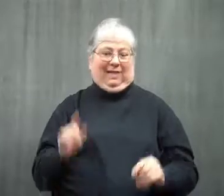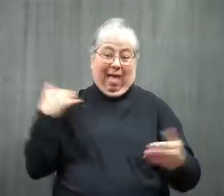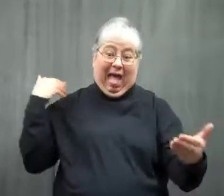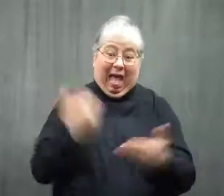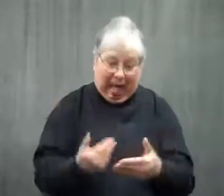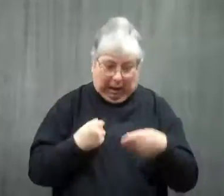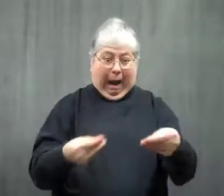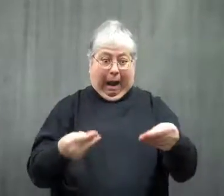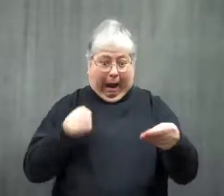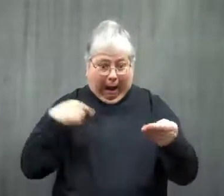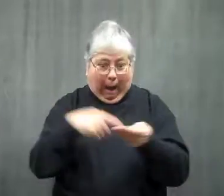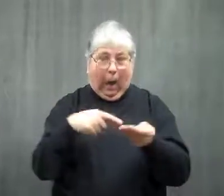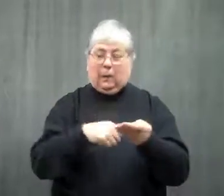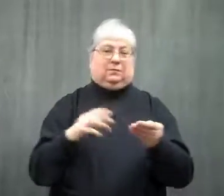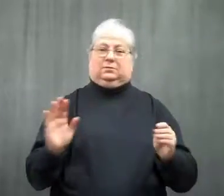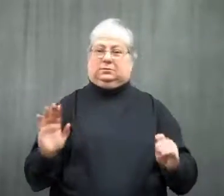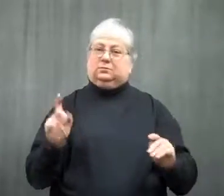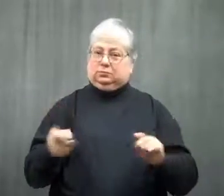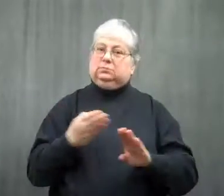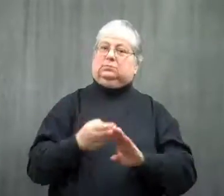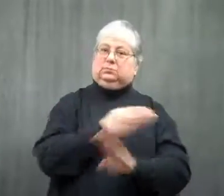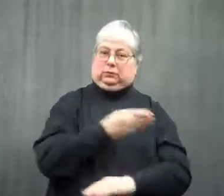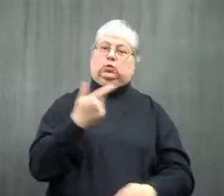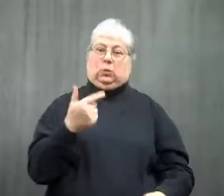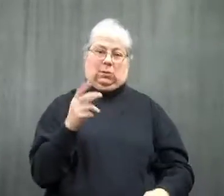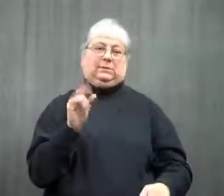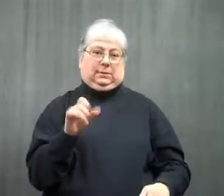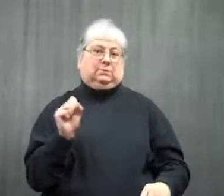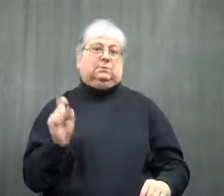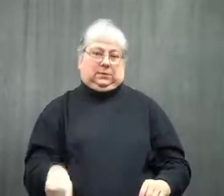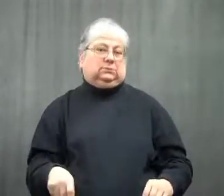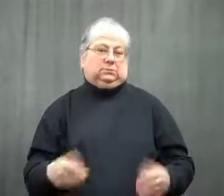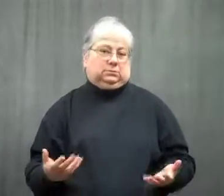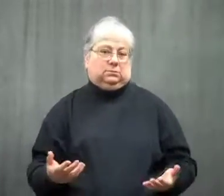They can't surprise you with the bill at the last minute. It has to be 21 days before.